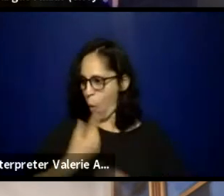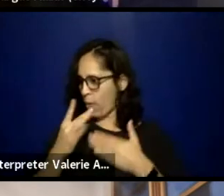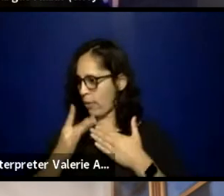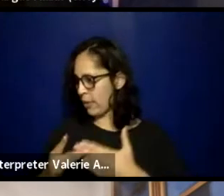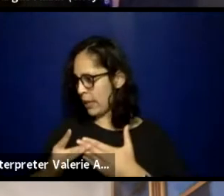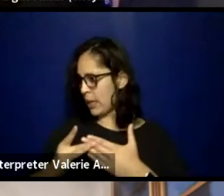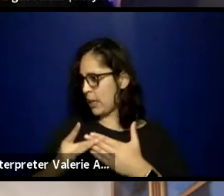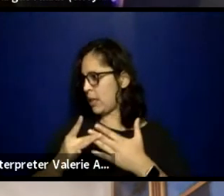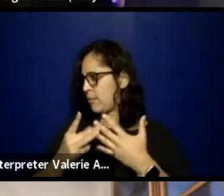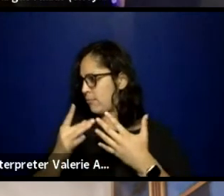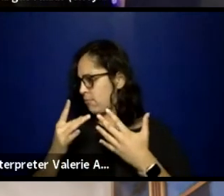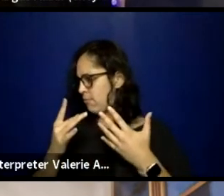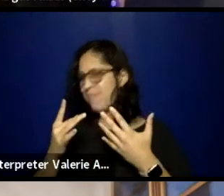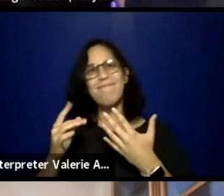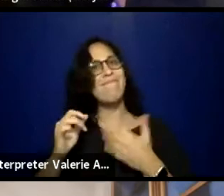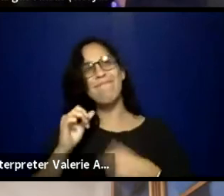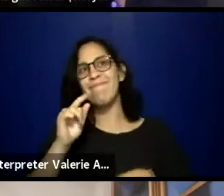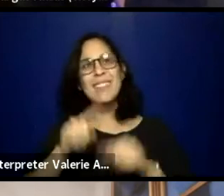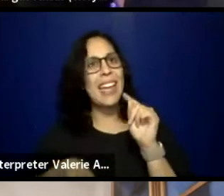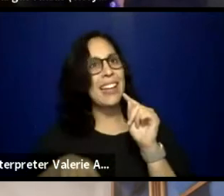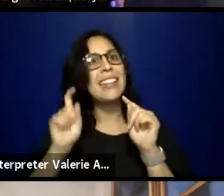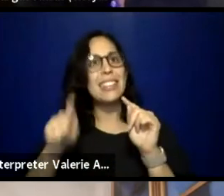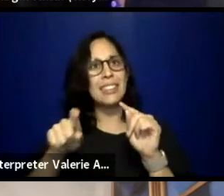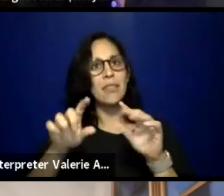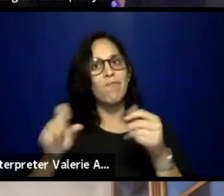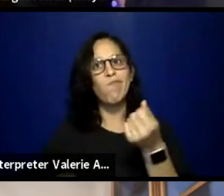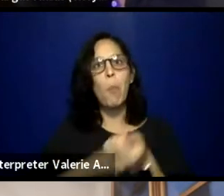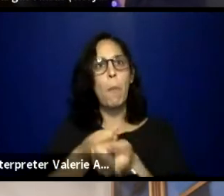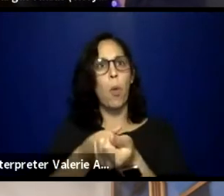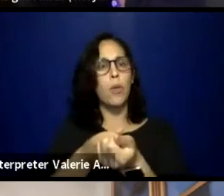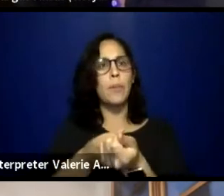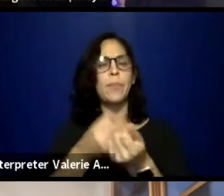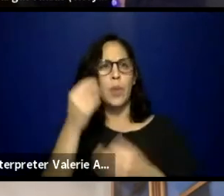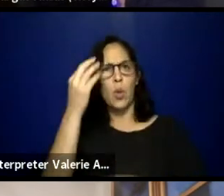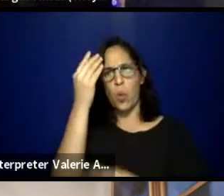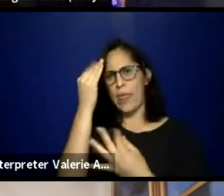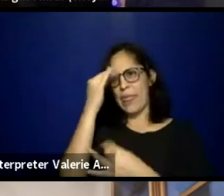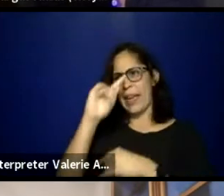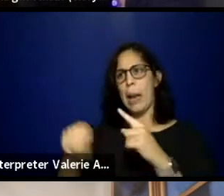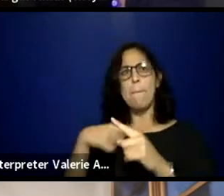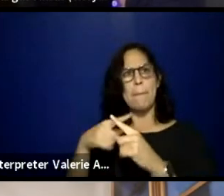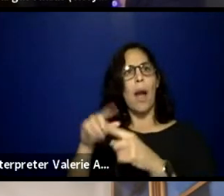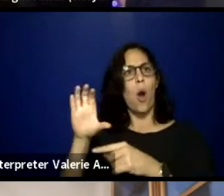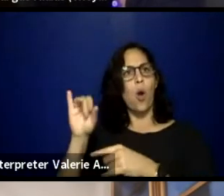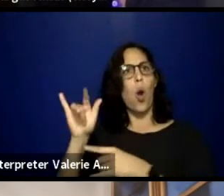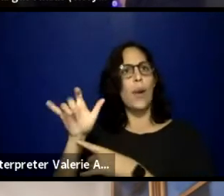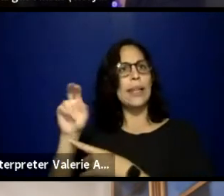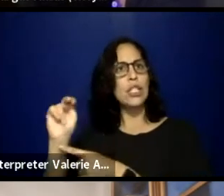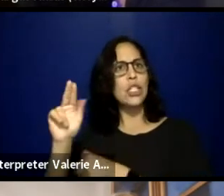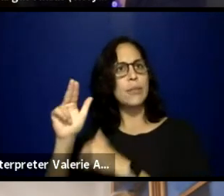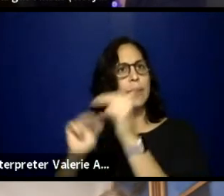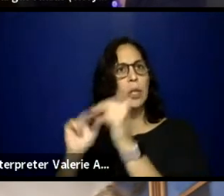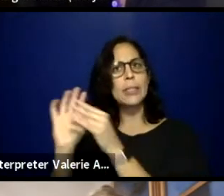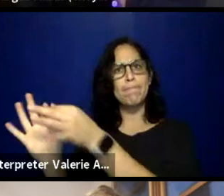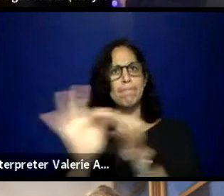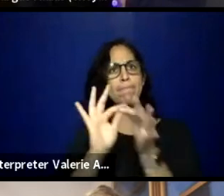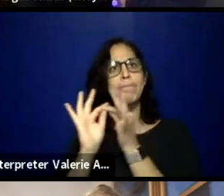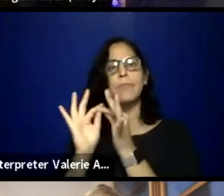'Cause as we talk about coalition building, we're really talking about reaching out to people that have skills and capabilities